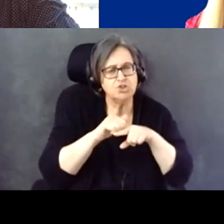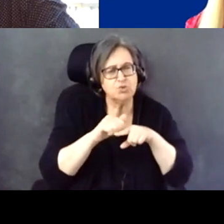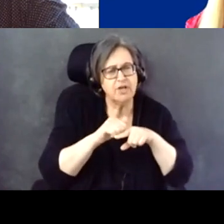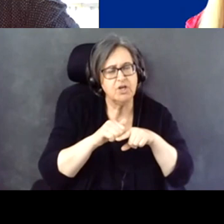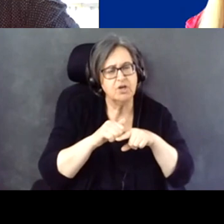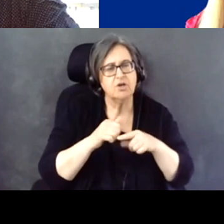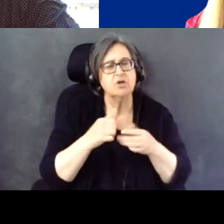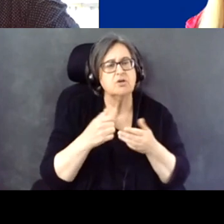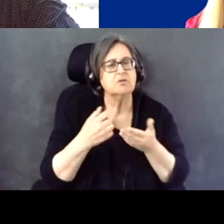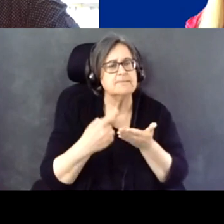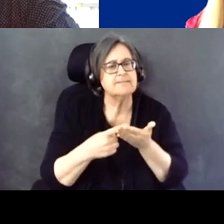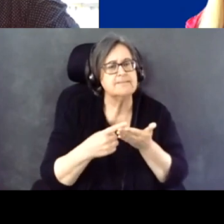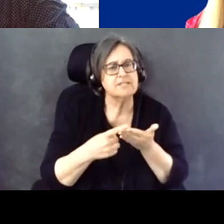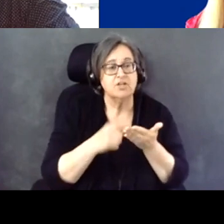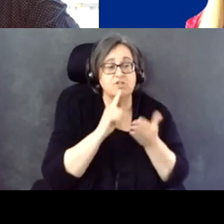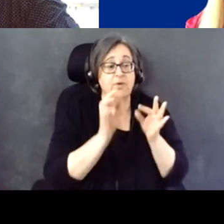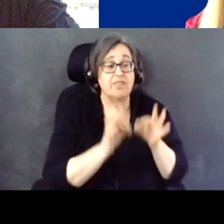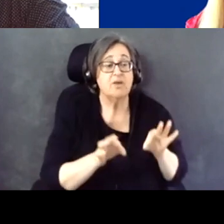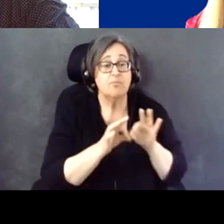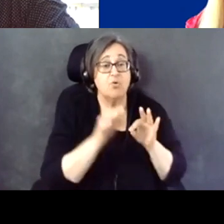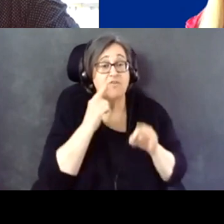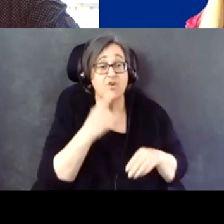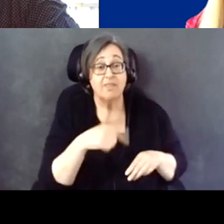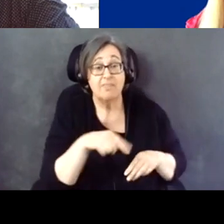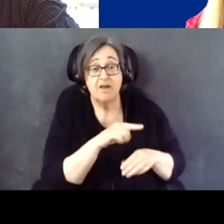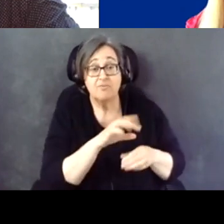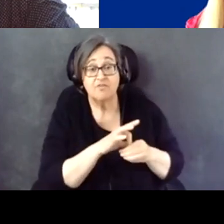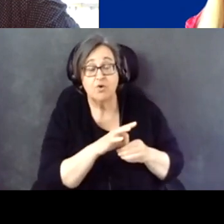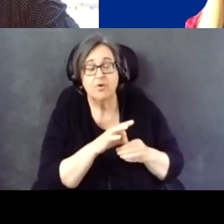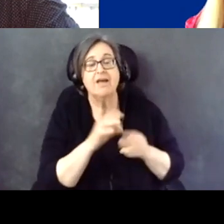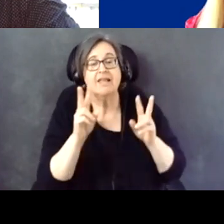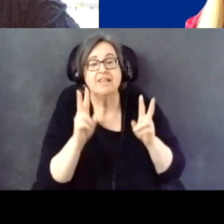is for them to vote and the issue that's important to them.